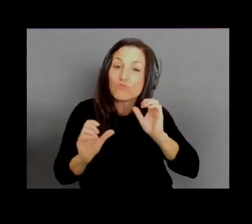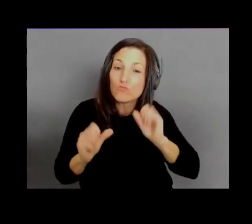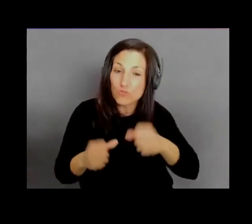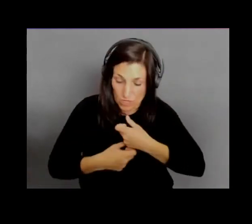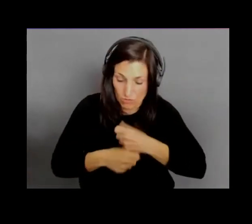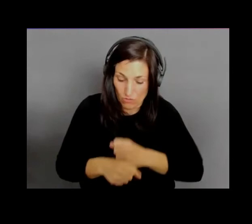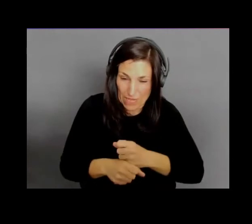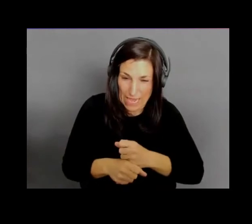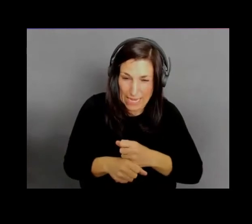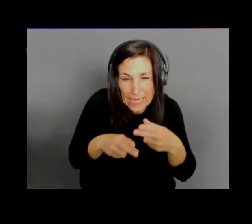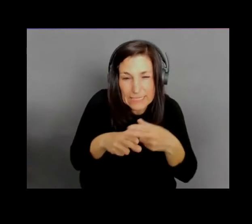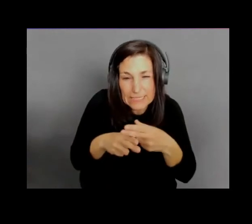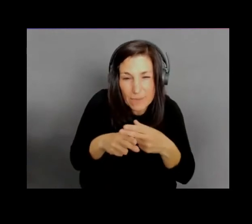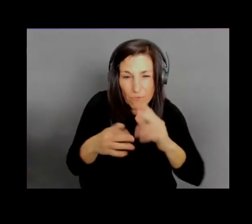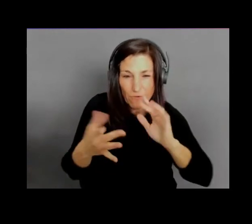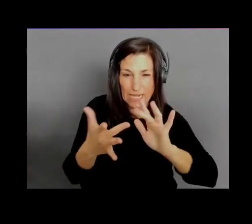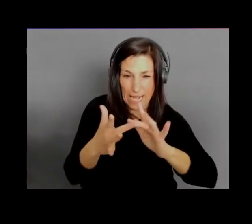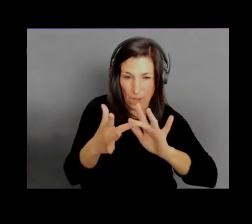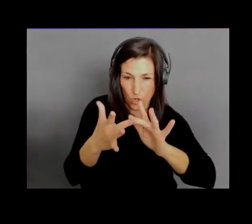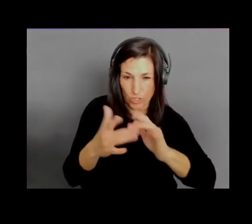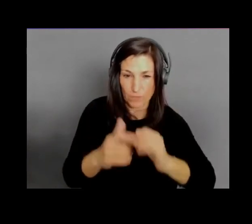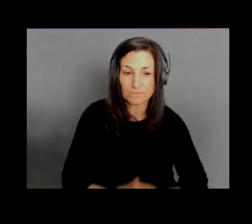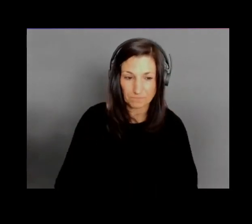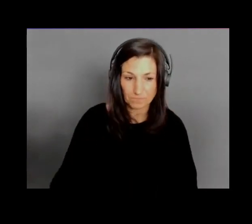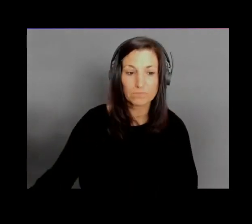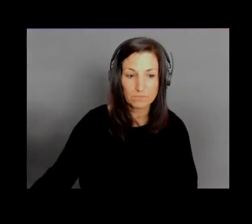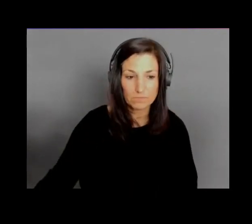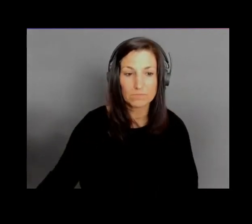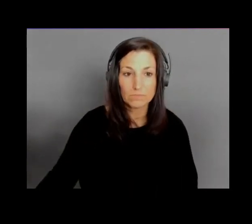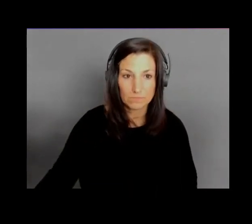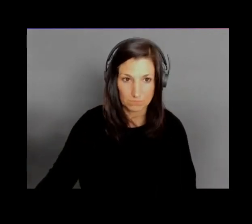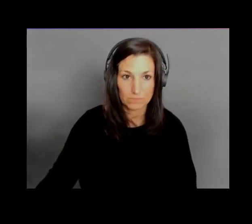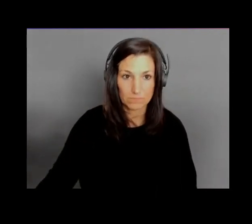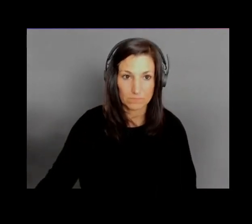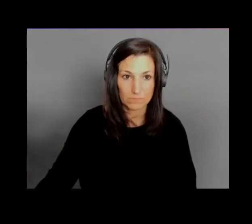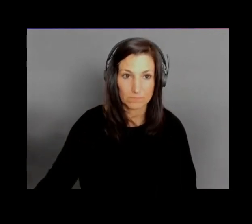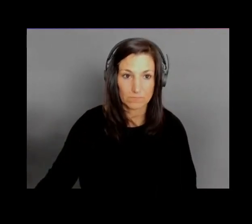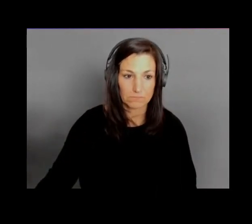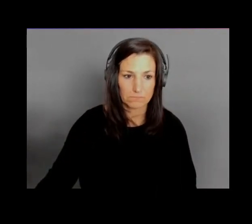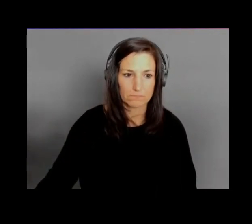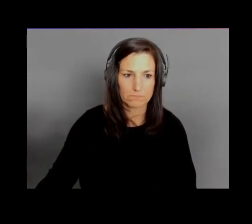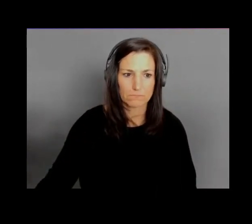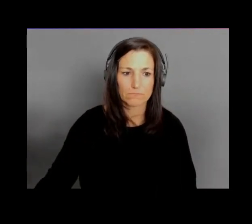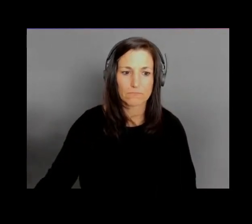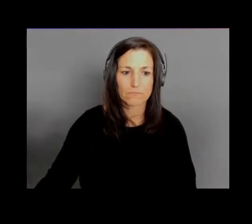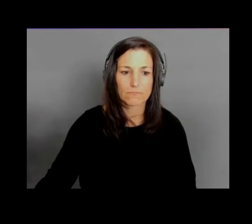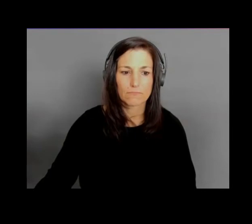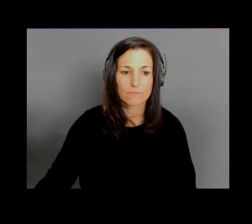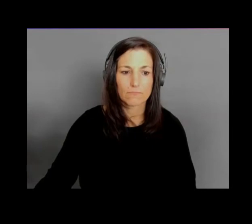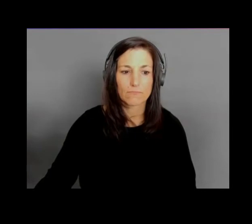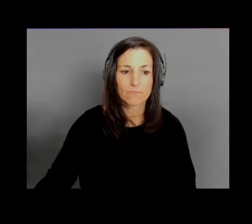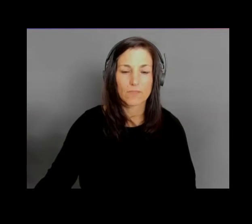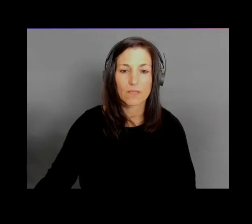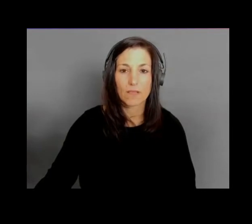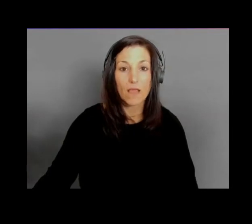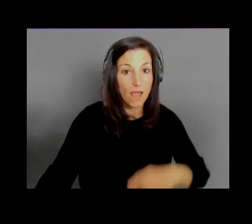Yeah, I- Go ahead. I was saying that I think that's super cool. I can see a real big use case, especially when you're talking about mergers